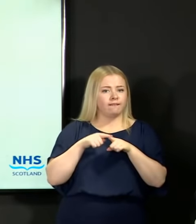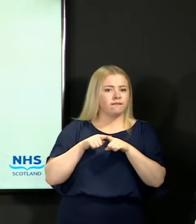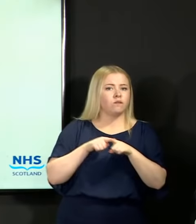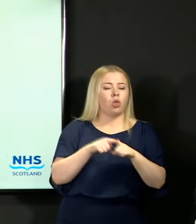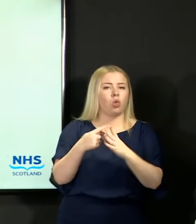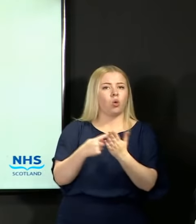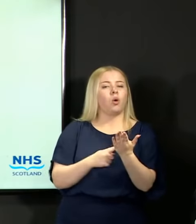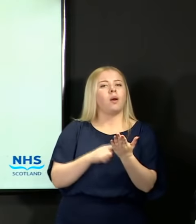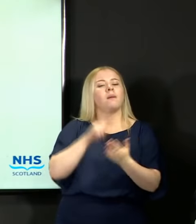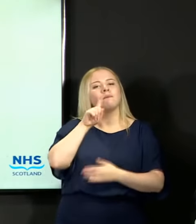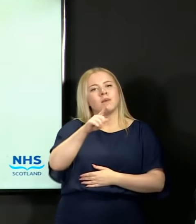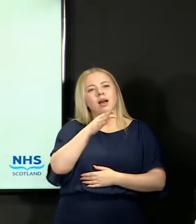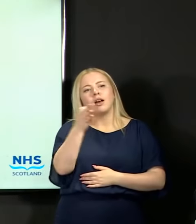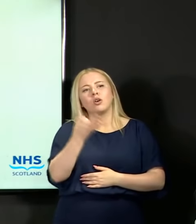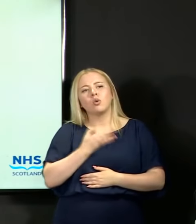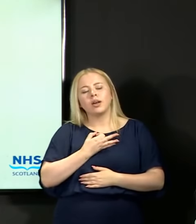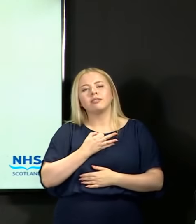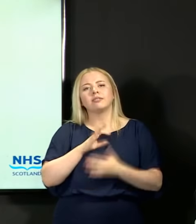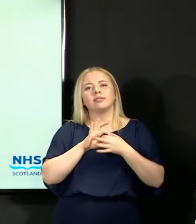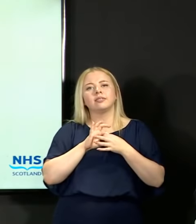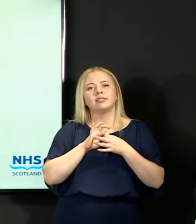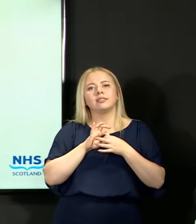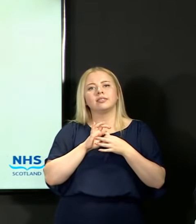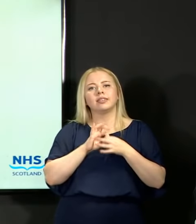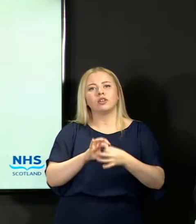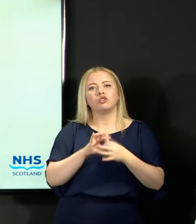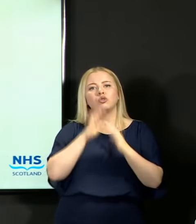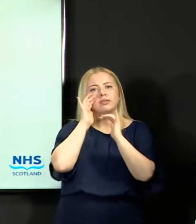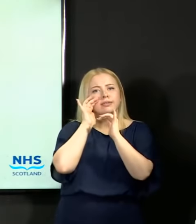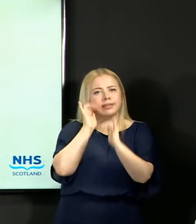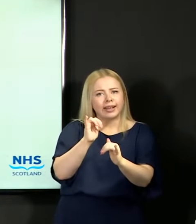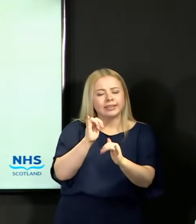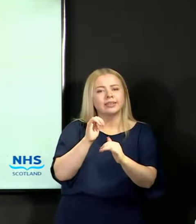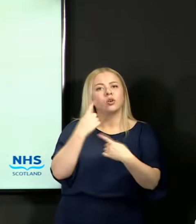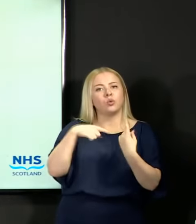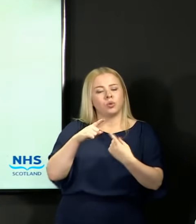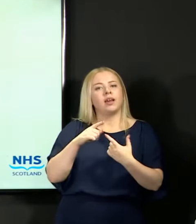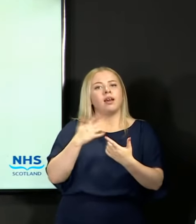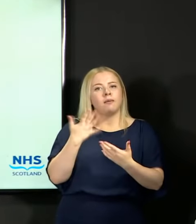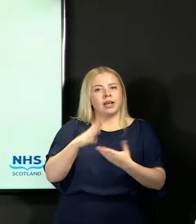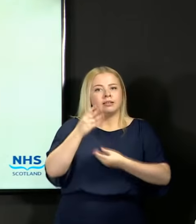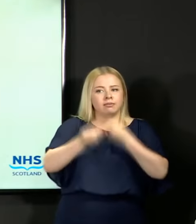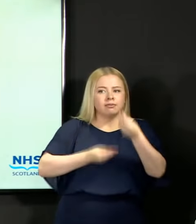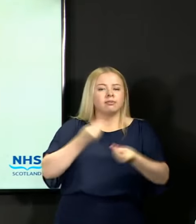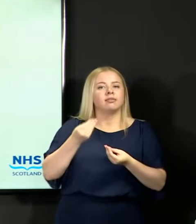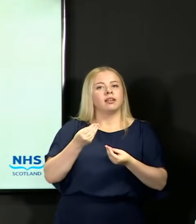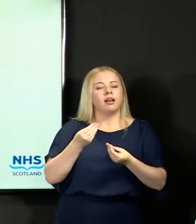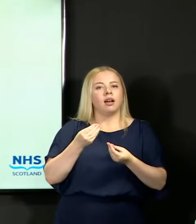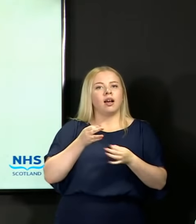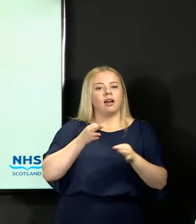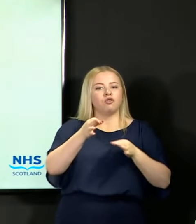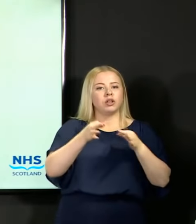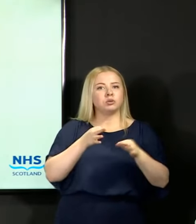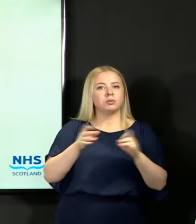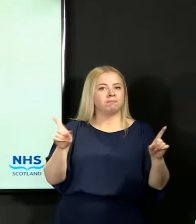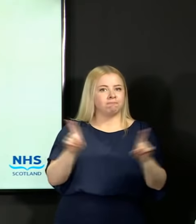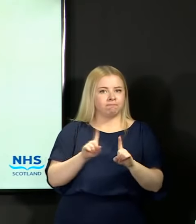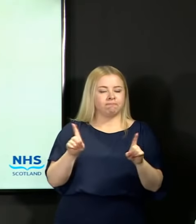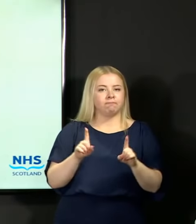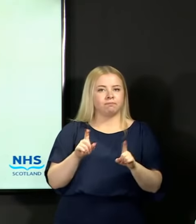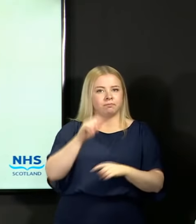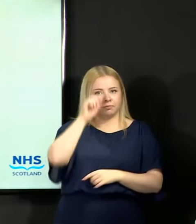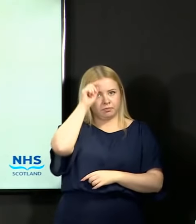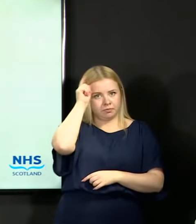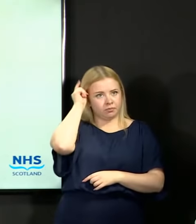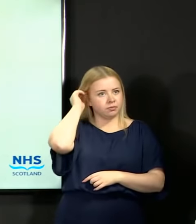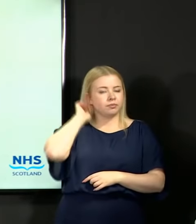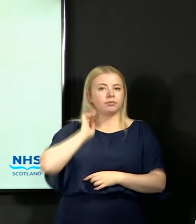In relation to the question of testing, we have set out the arrangements for the application